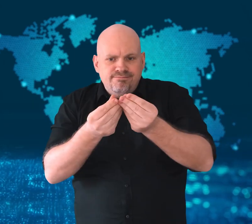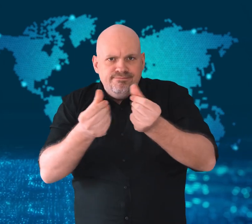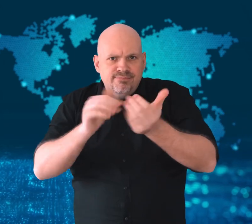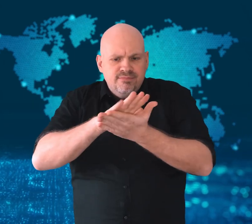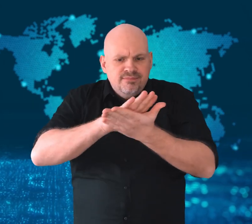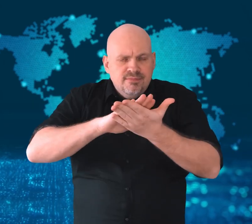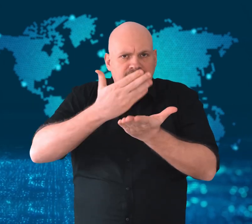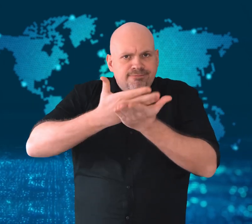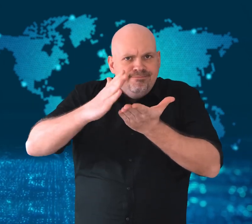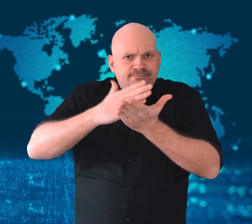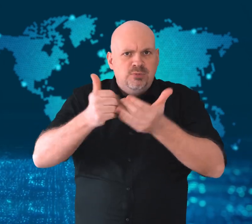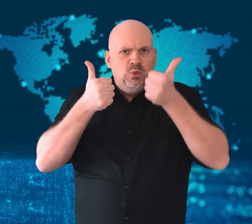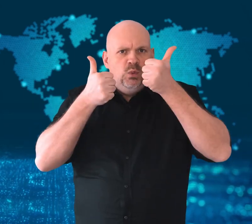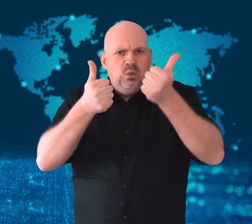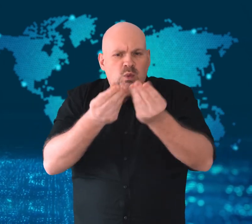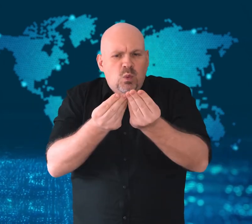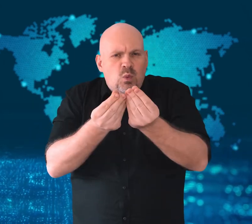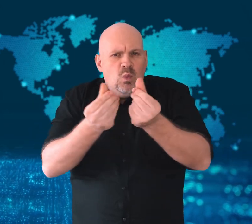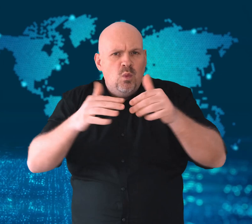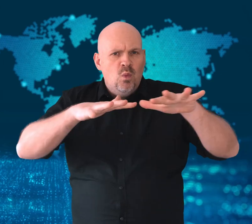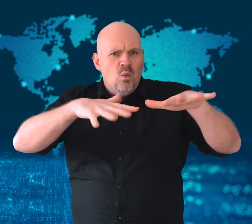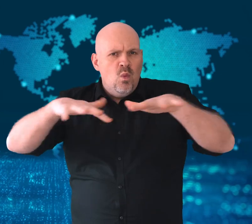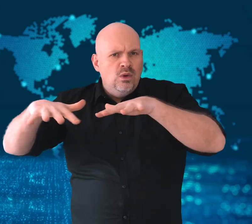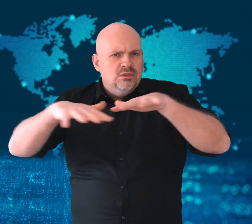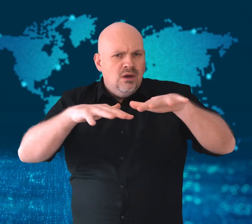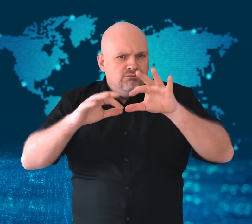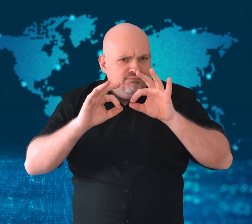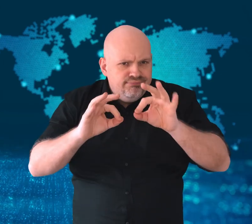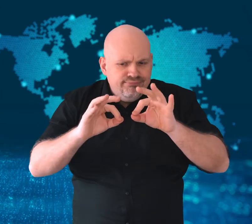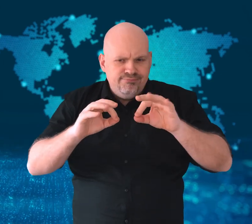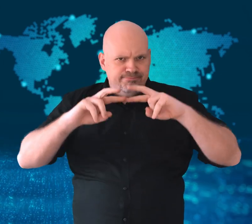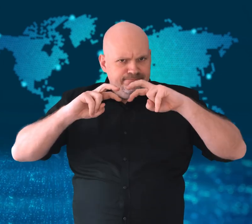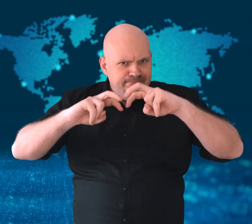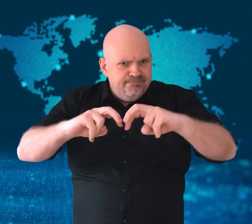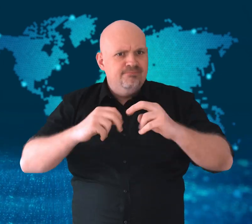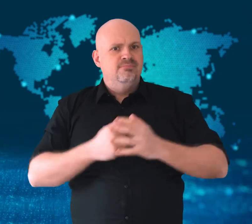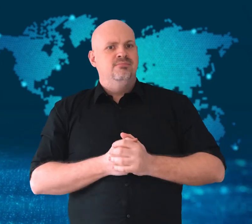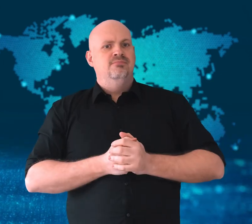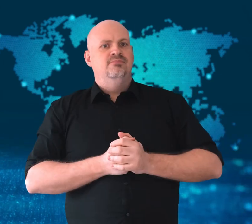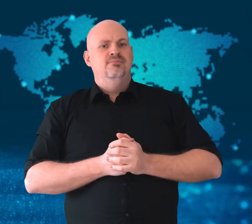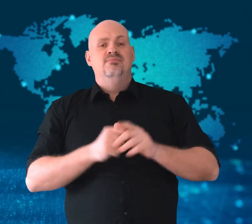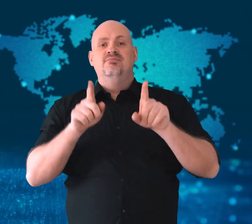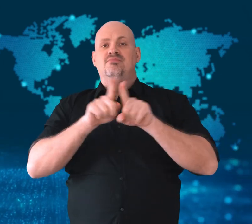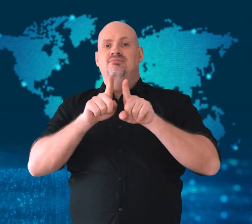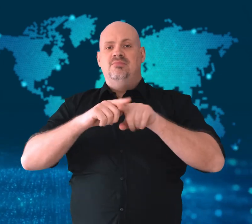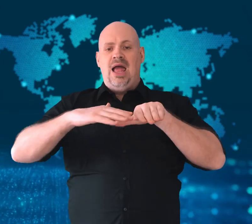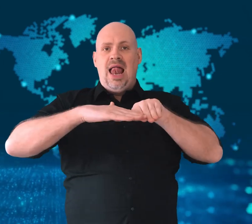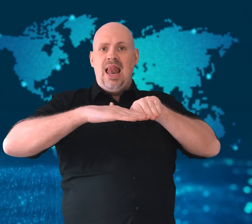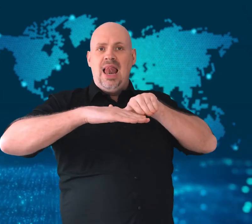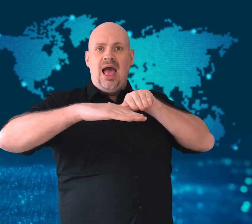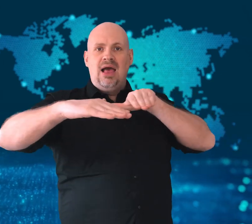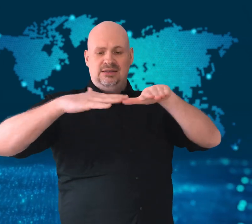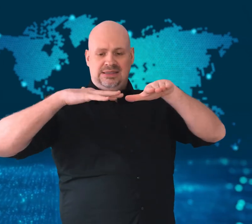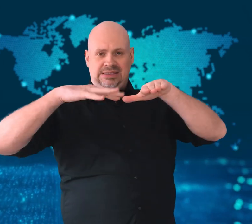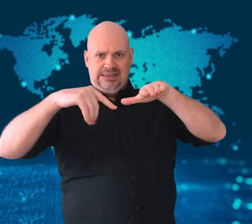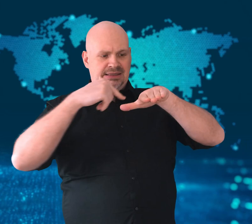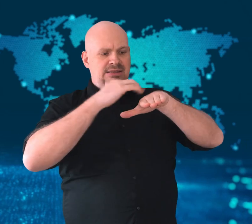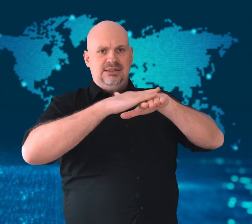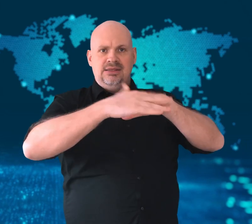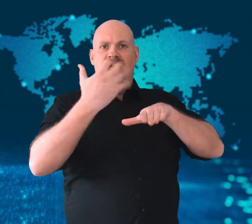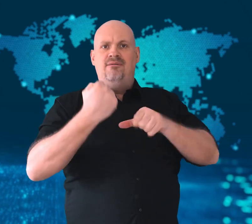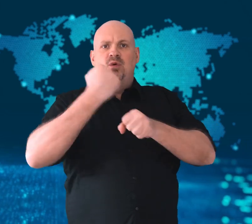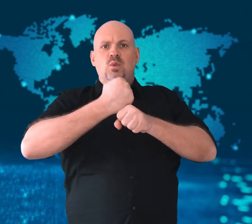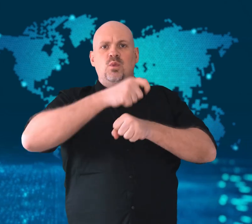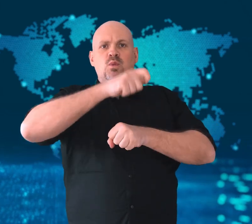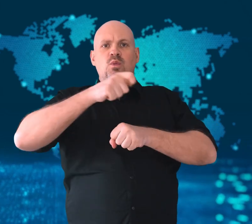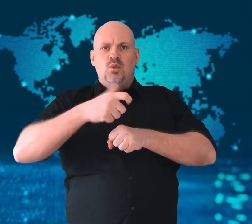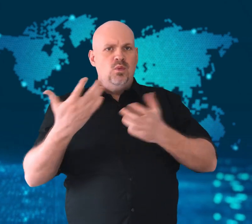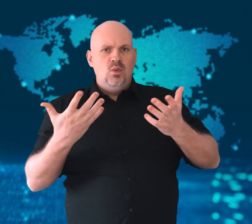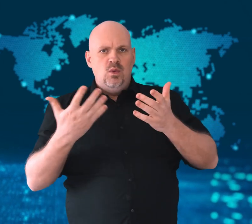Land managers along the coast will work to prevent land erosion and